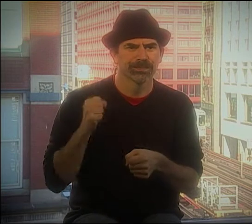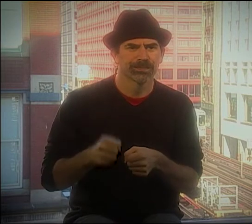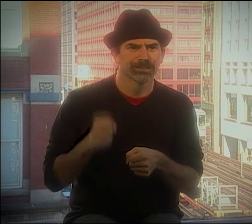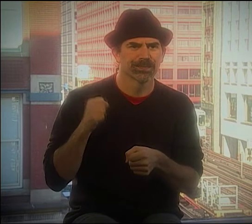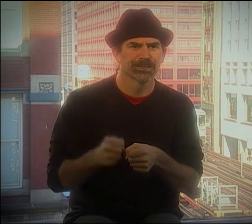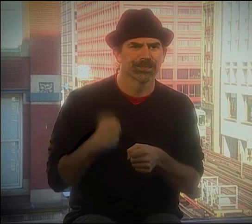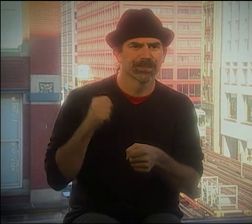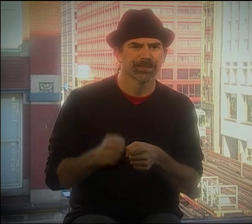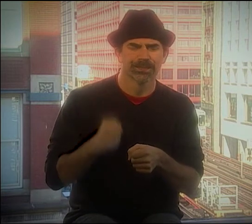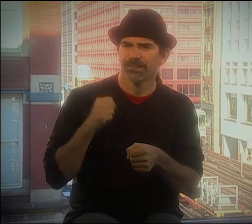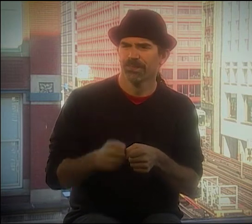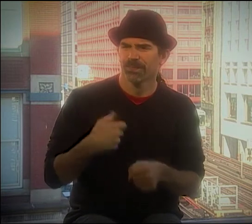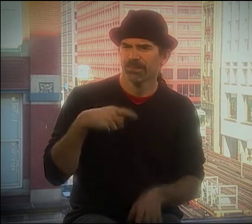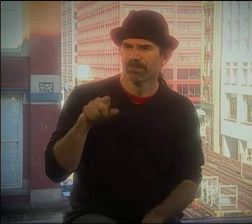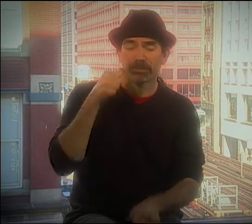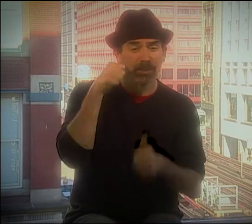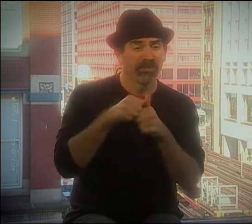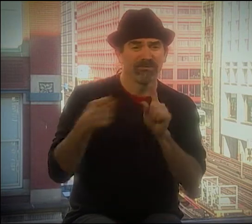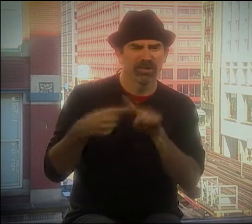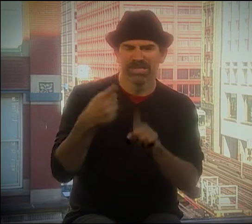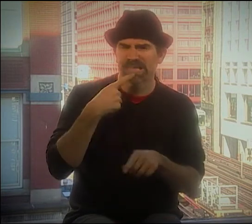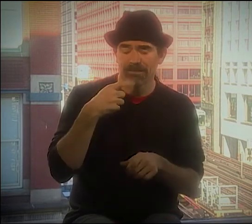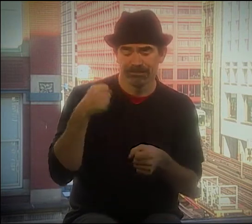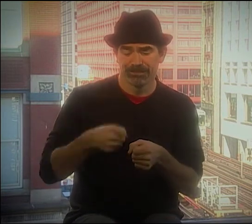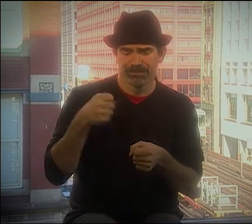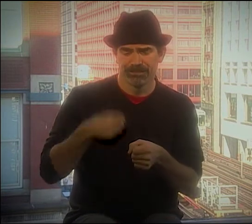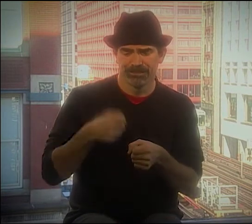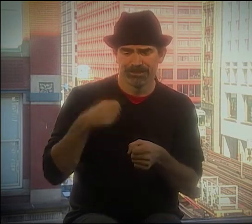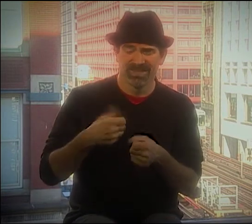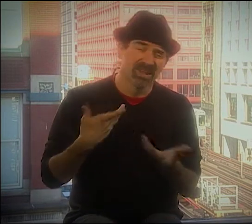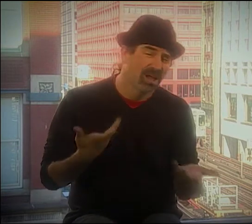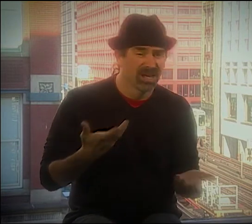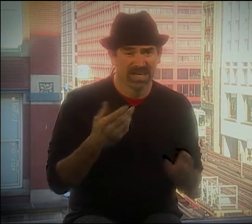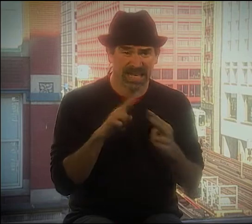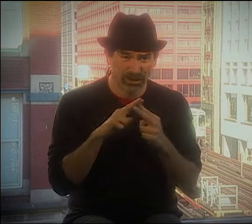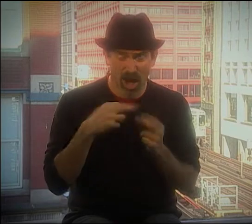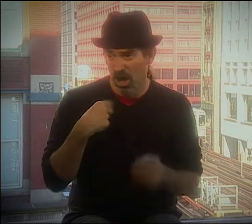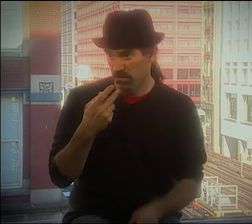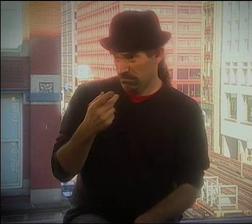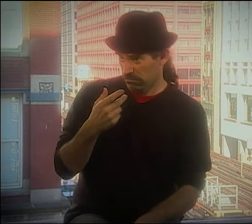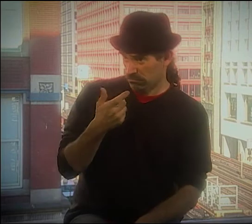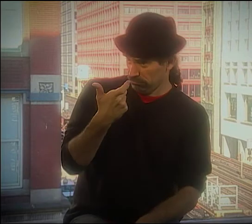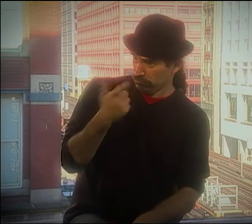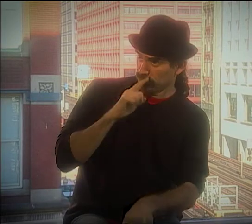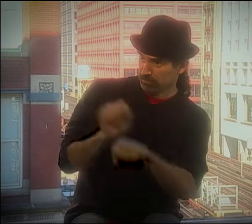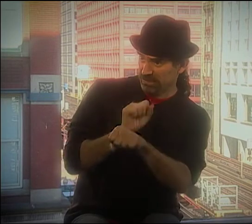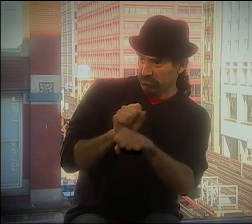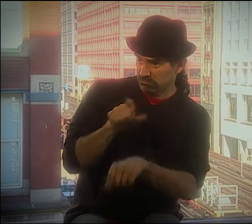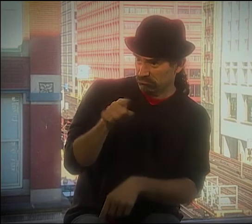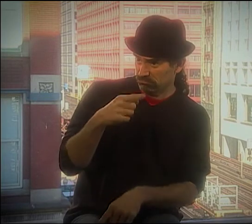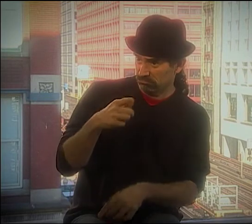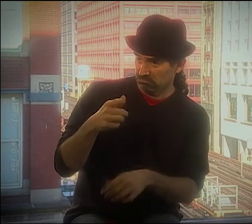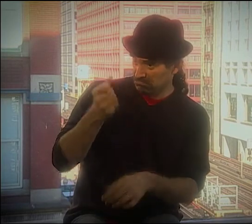HE HAD A LITTLE STICK THAT HE WAS TAPPING IT WITH. AND AT FIRST, HE WAS KIND OF TAPPING IT IN RHYTHM.